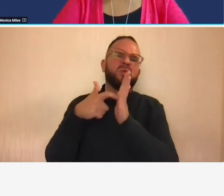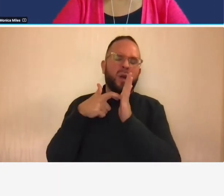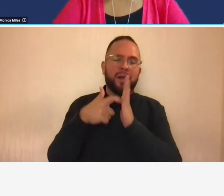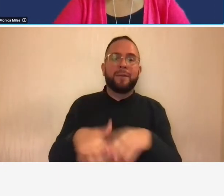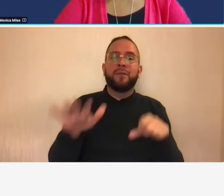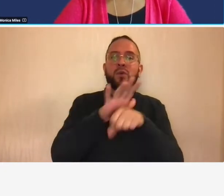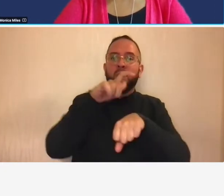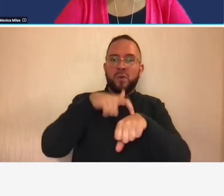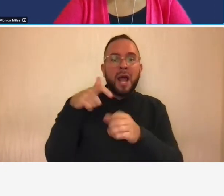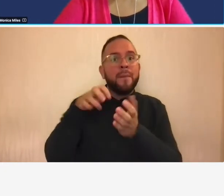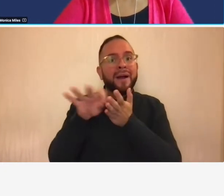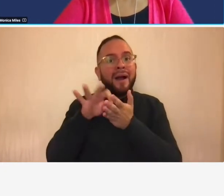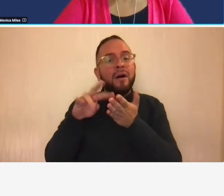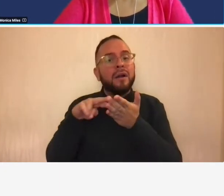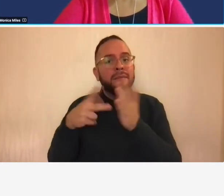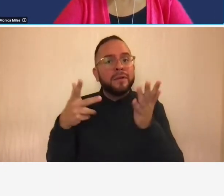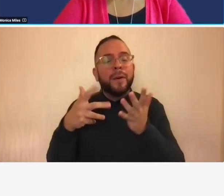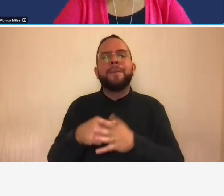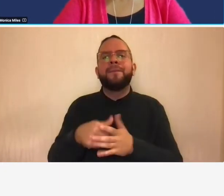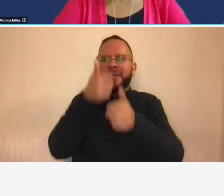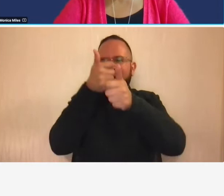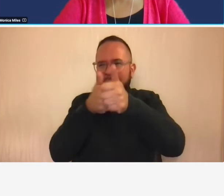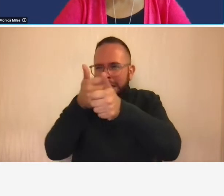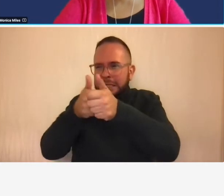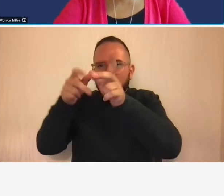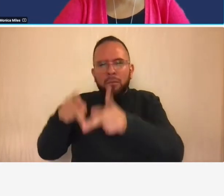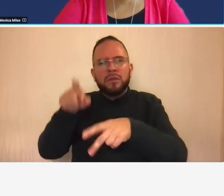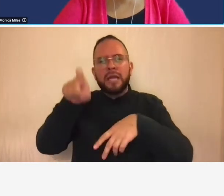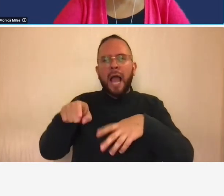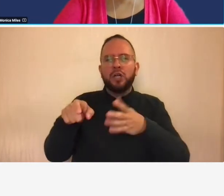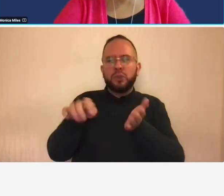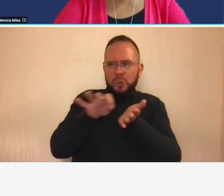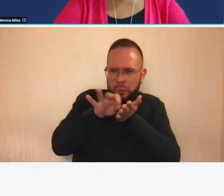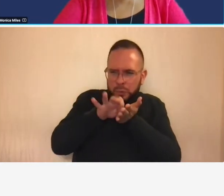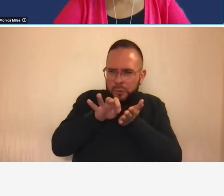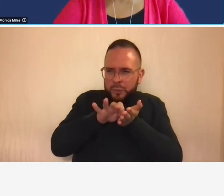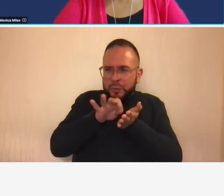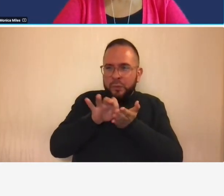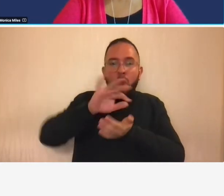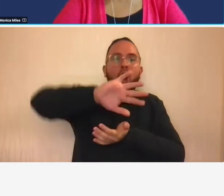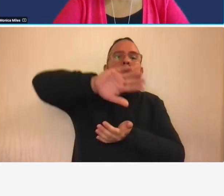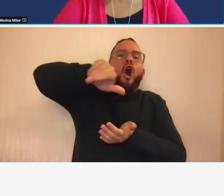is that each individual has to account for 100 of their time okay and they have to account for